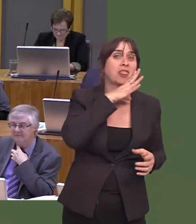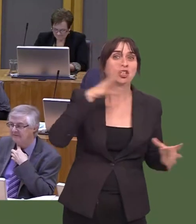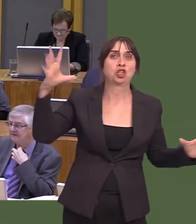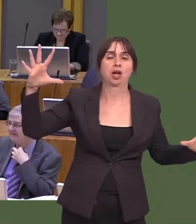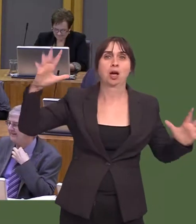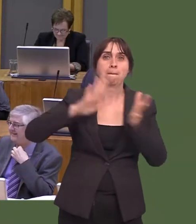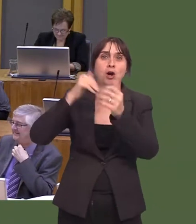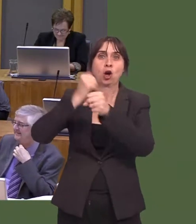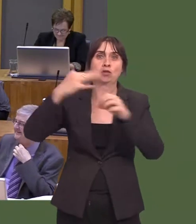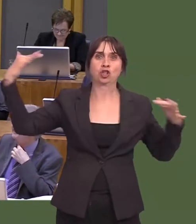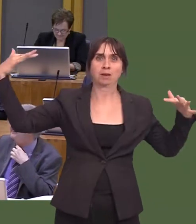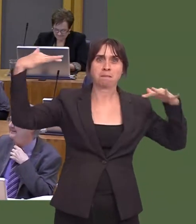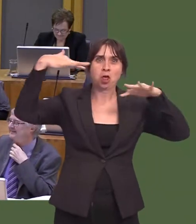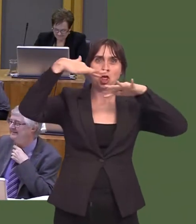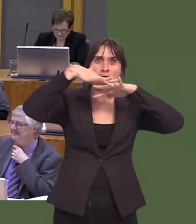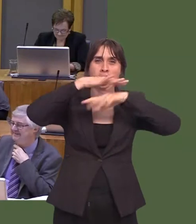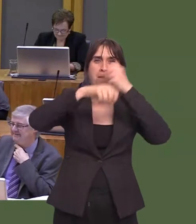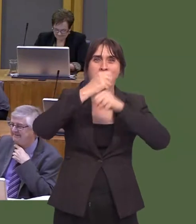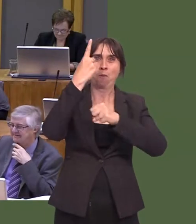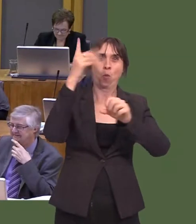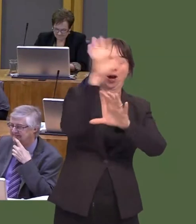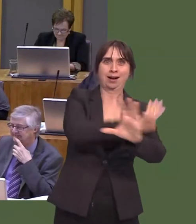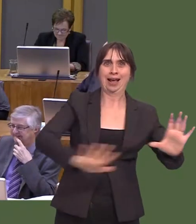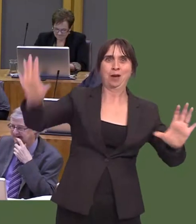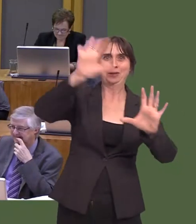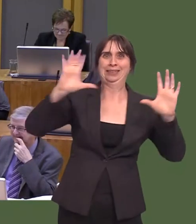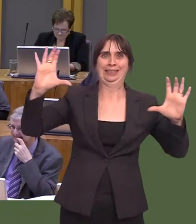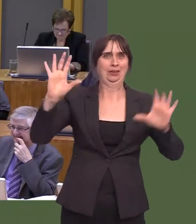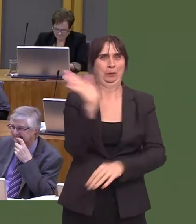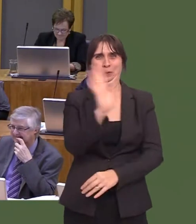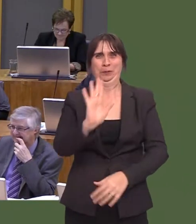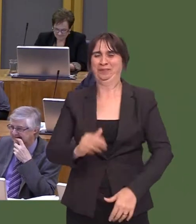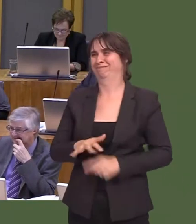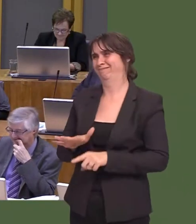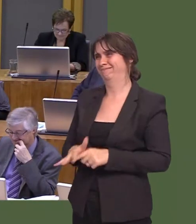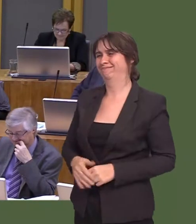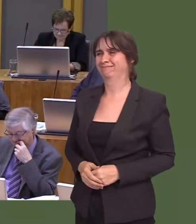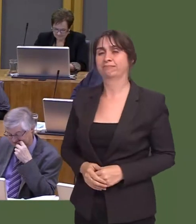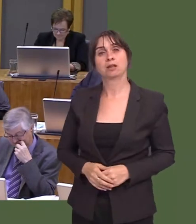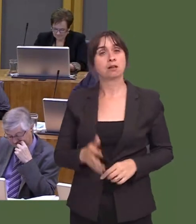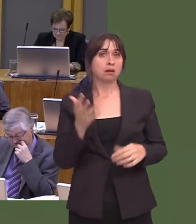The point that the Member makes is important, and he has been consistent in his view that